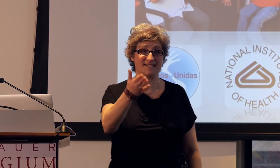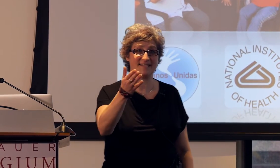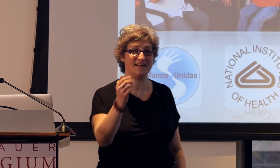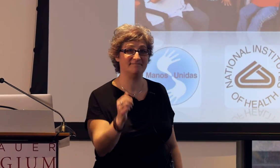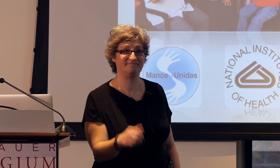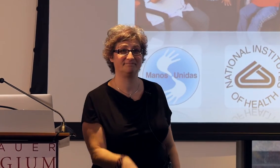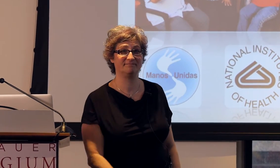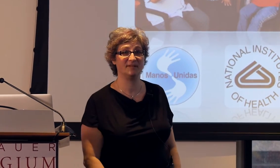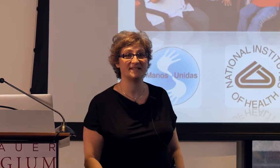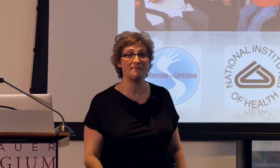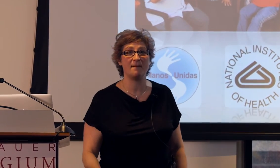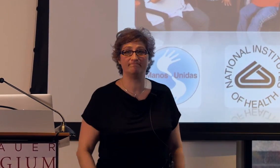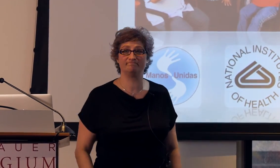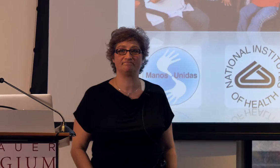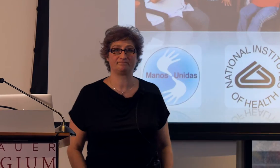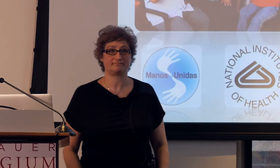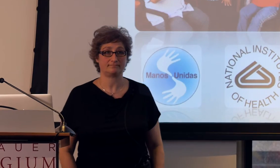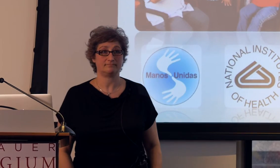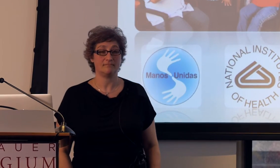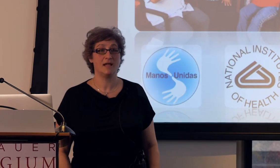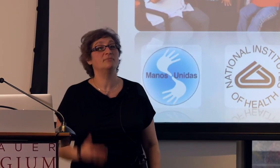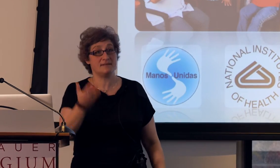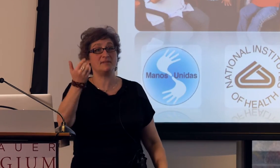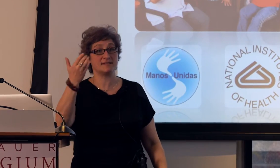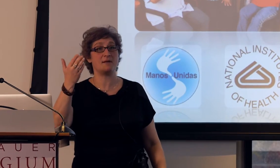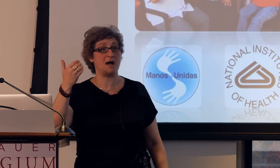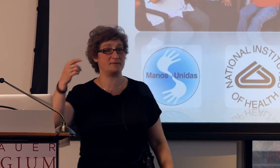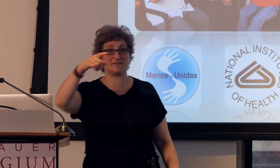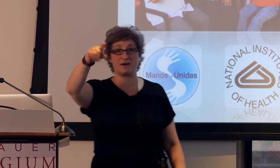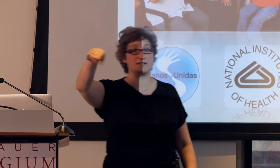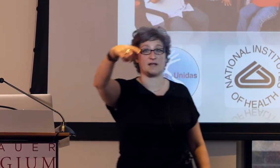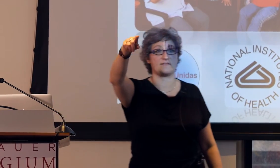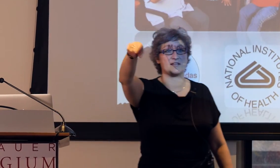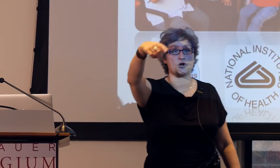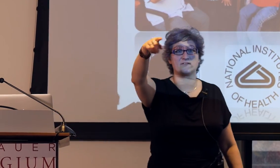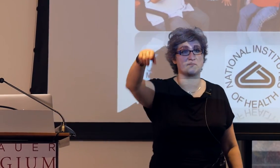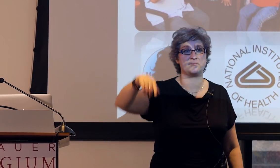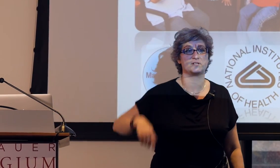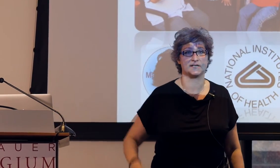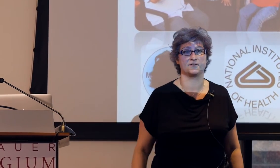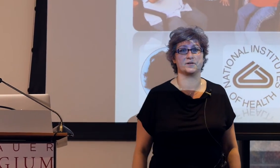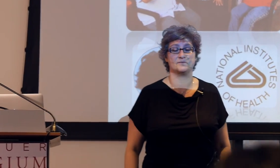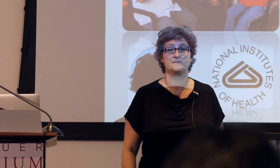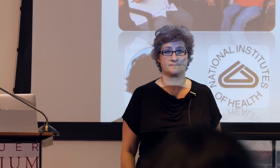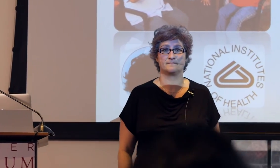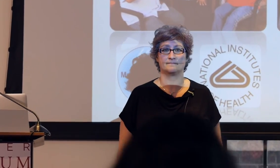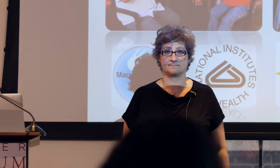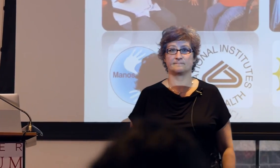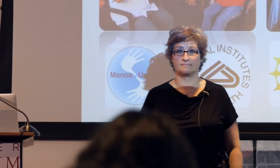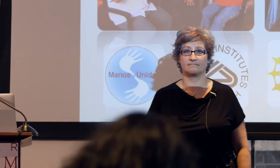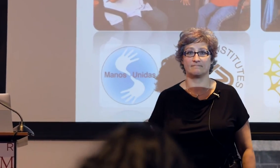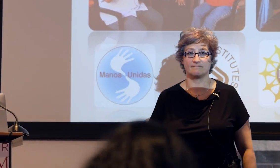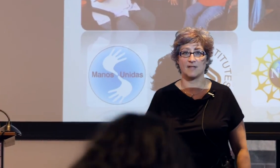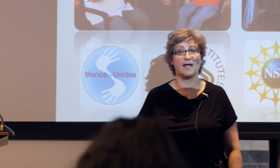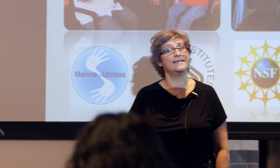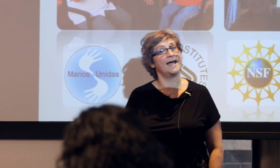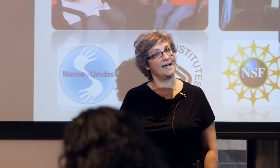Anastasia, please come up, please come up, I think it's hard for people to hear you. [Woman] I'm so loud.